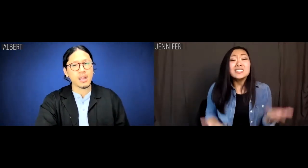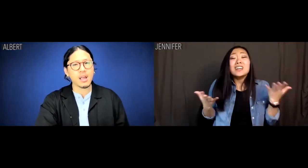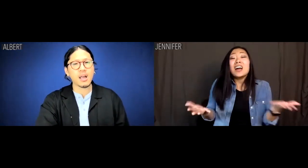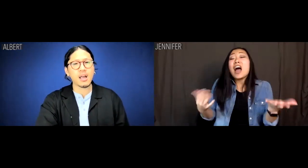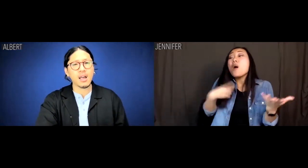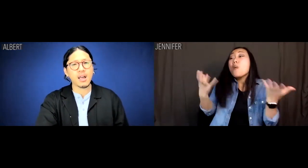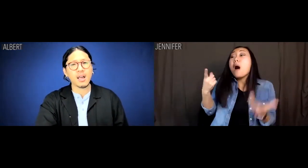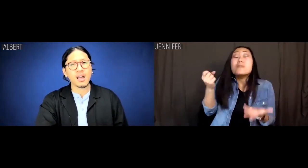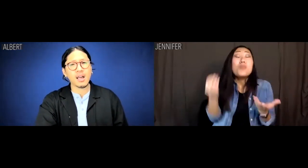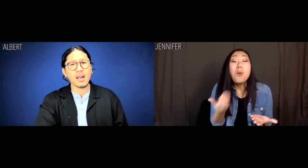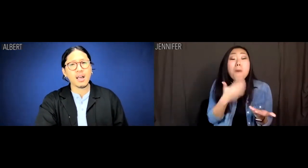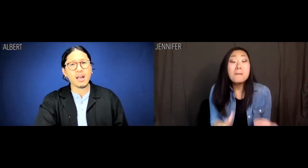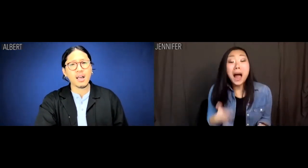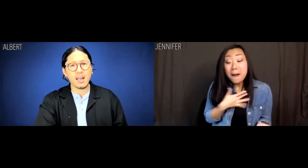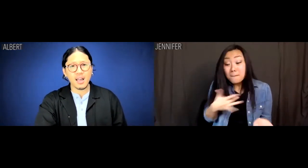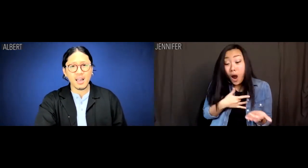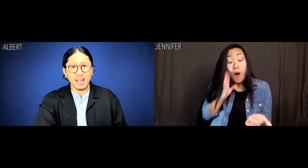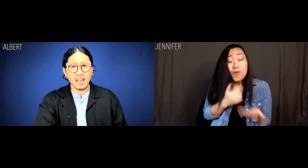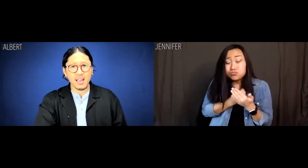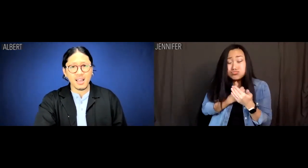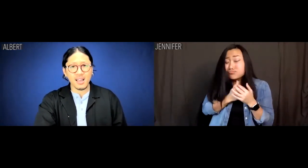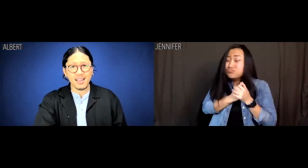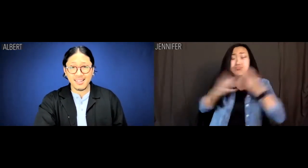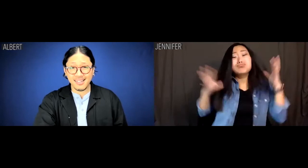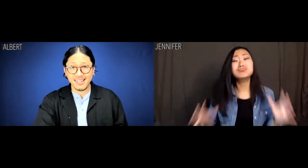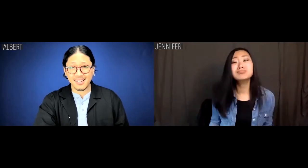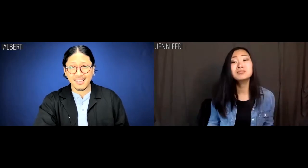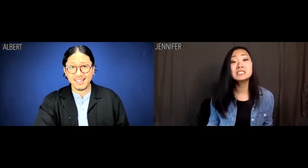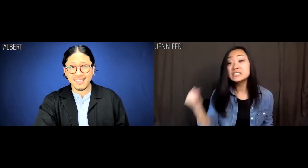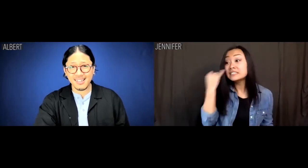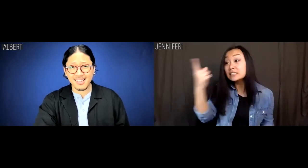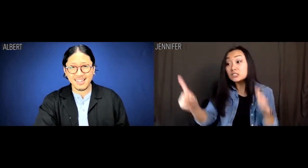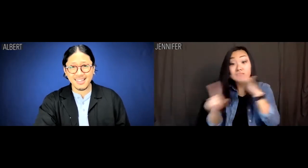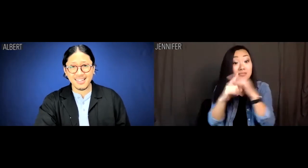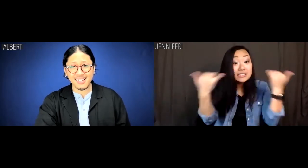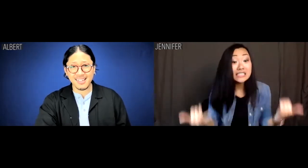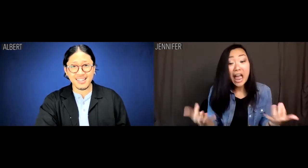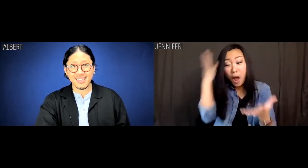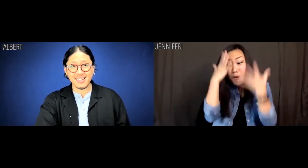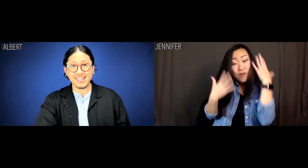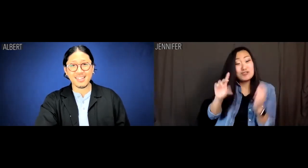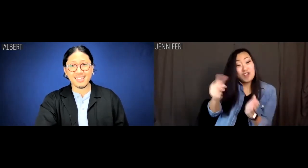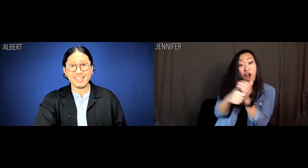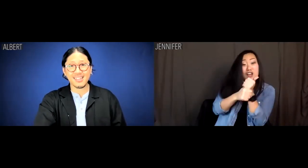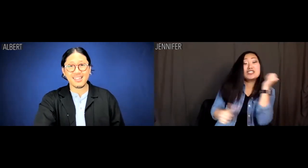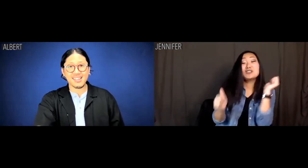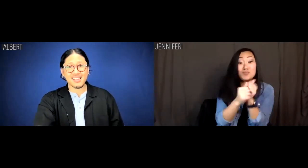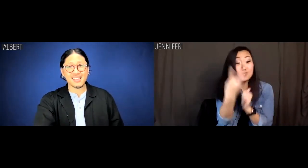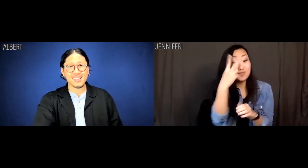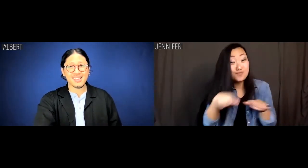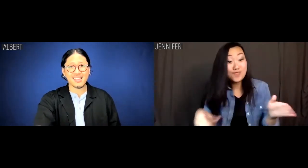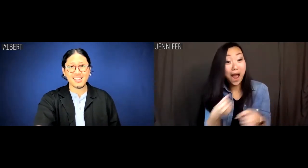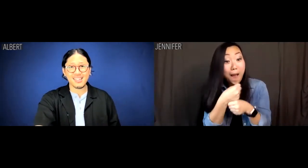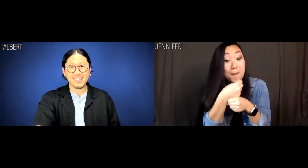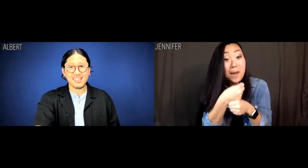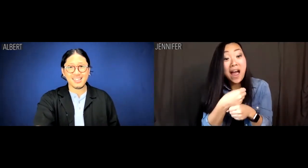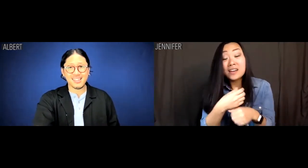I want him so bad my heart's going to explode. If he came back now covered in dog shit with two child brides,